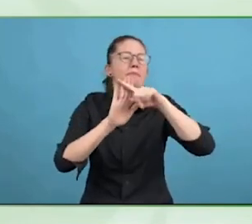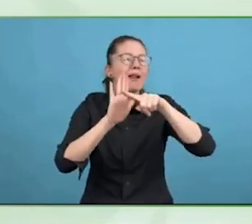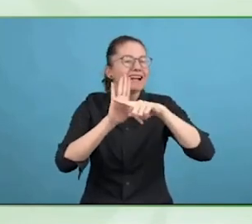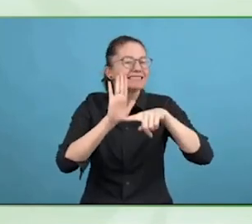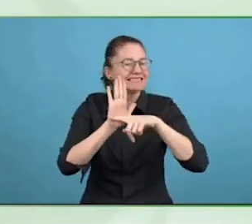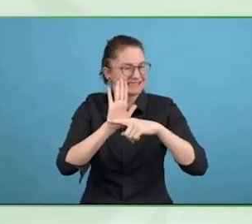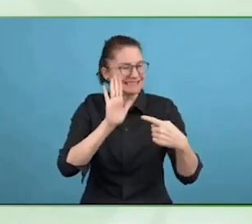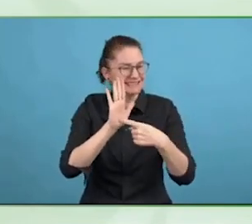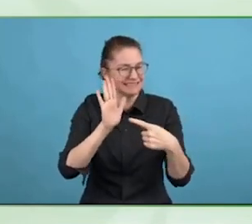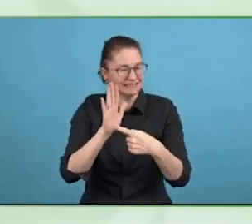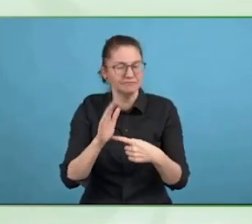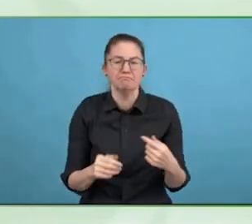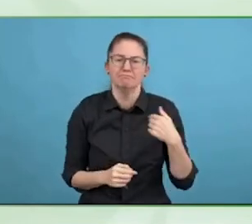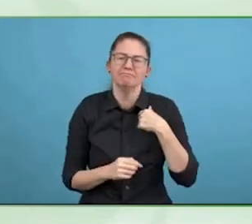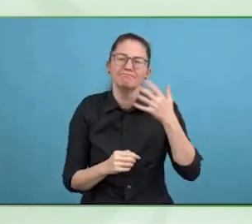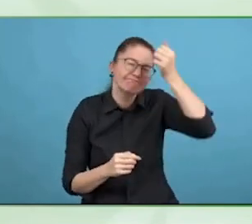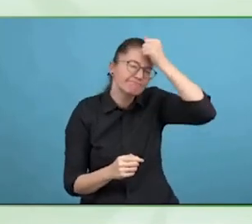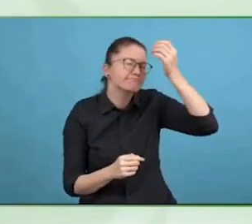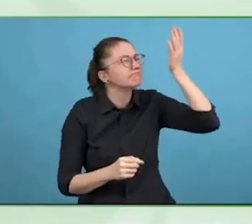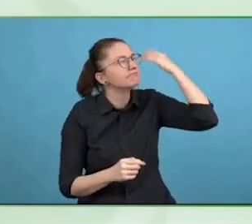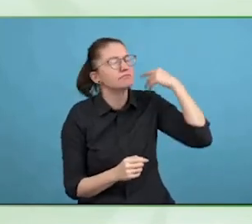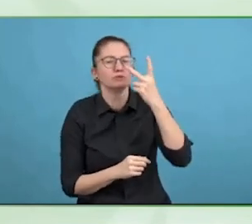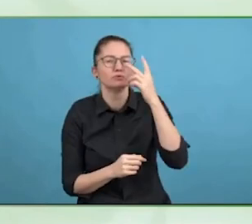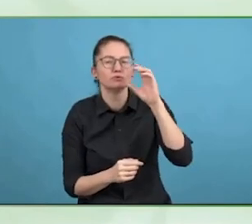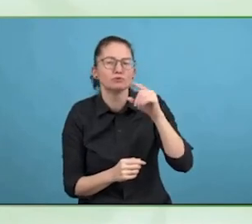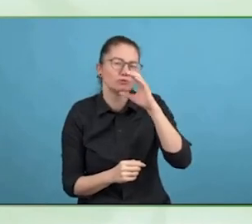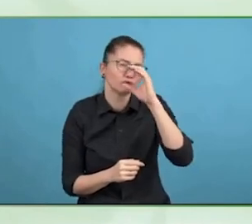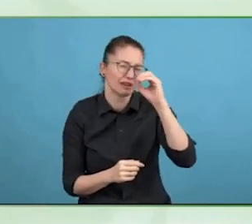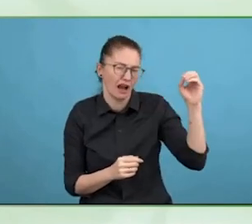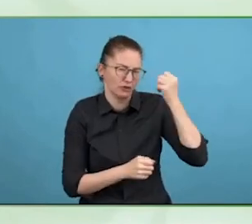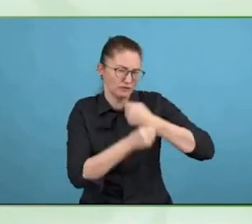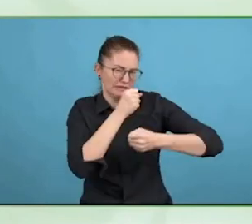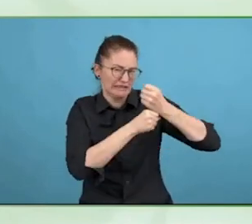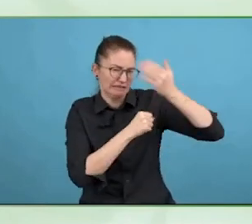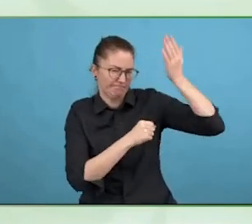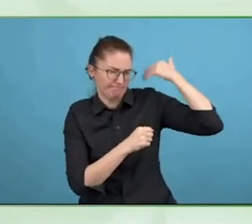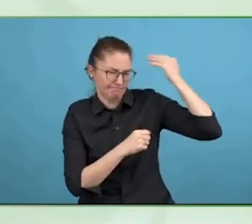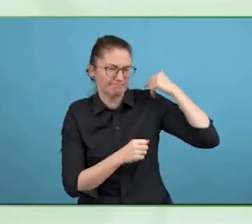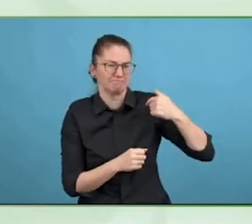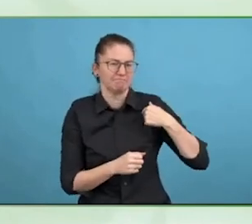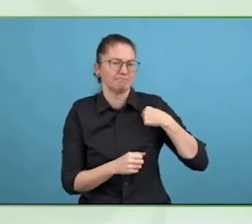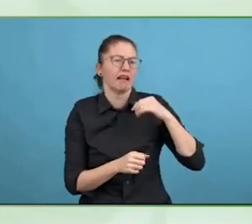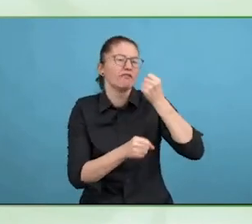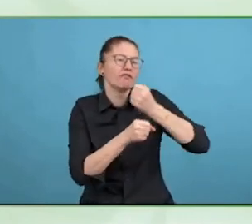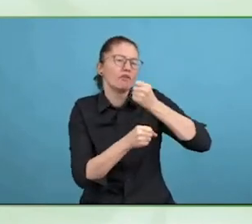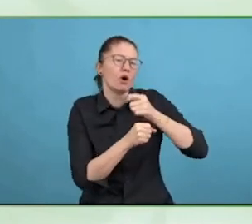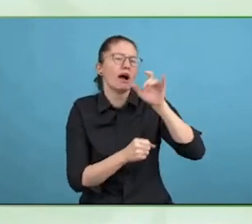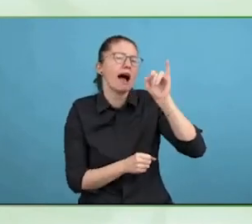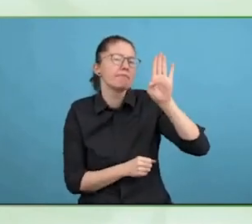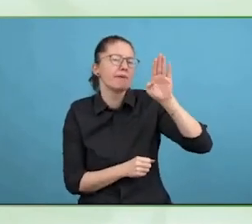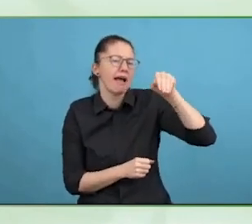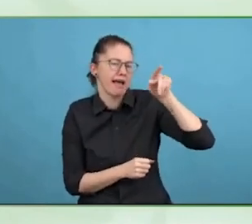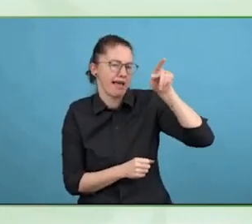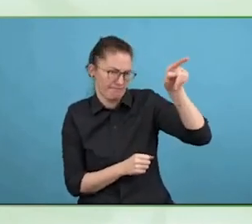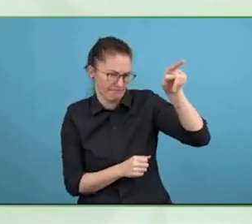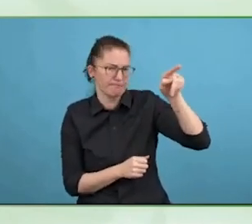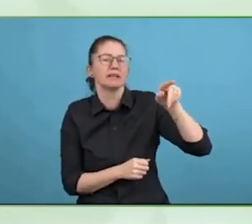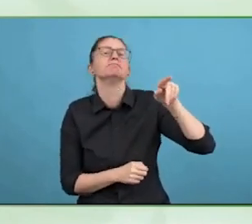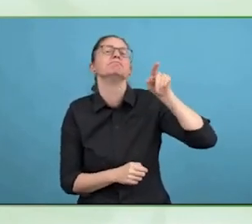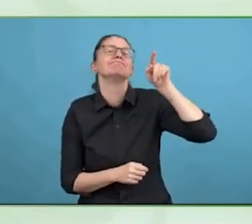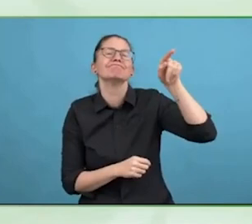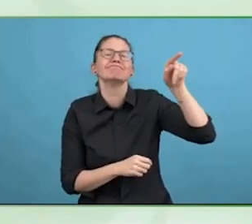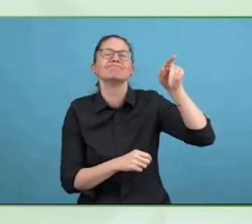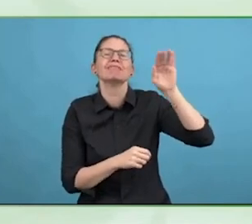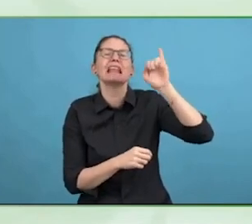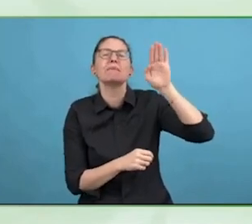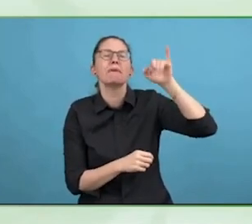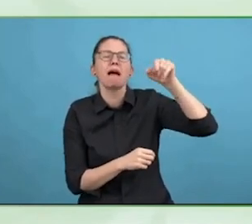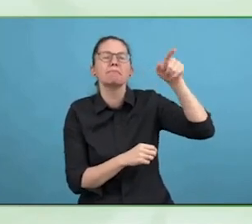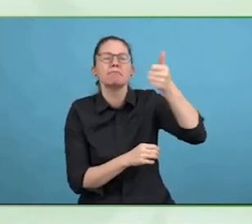It was sponsored by our home state senator, so I wonder if you can